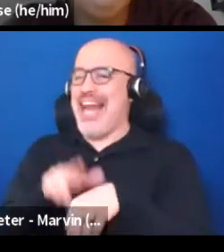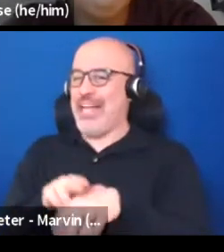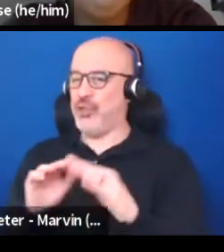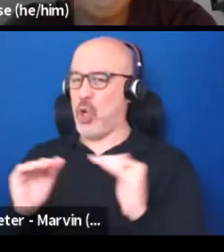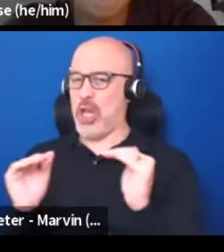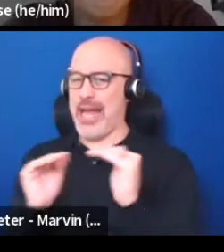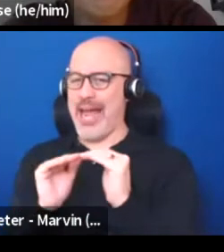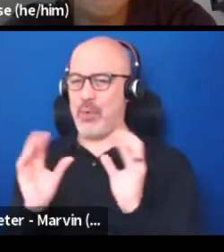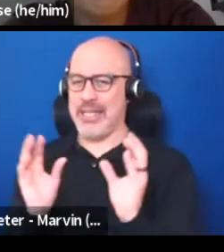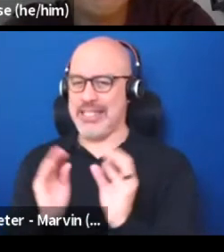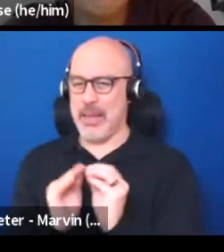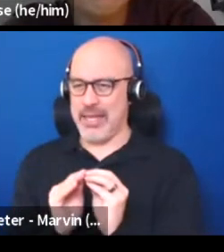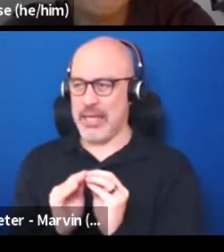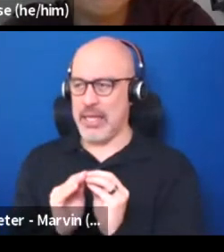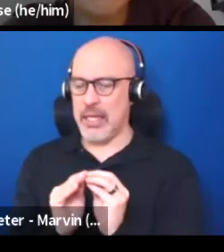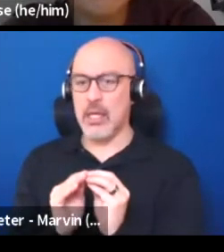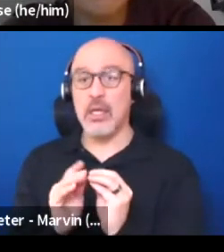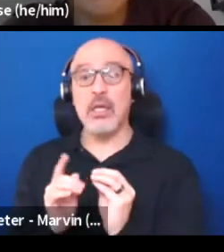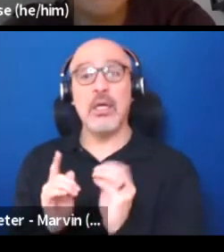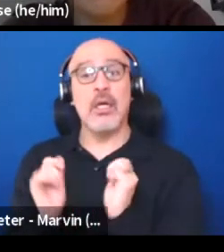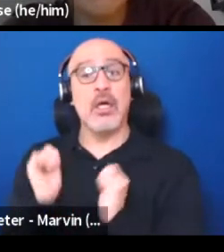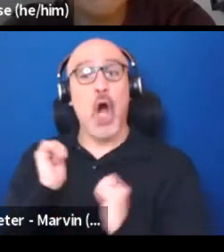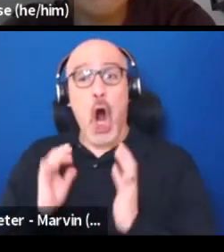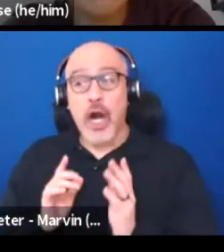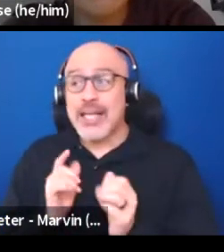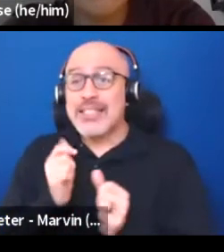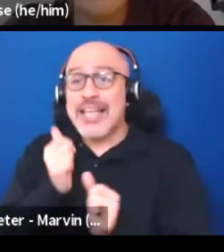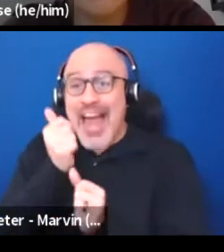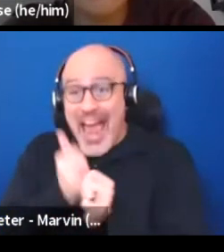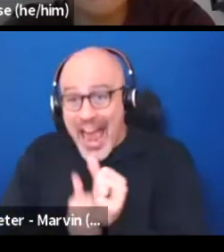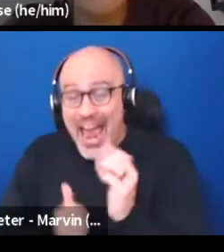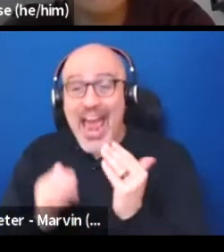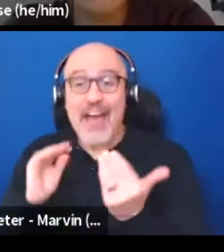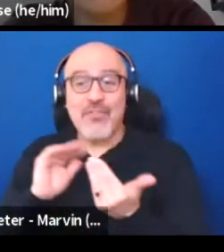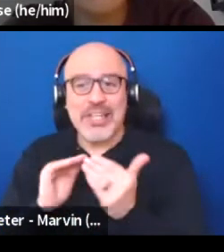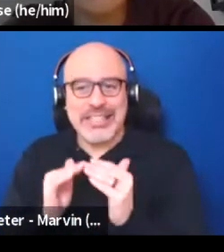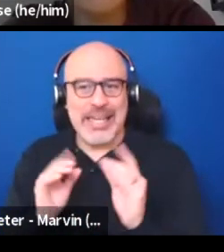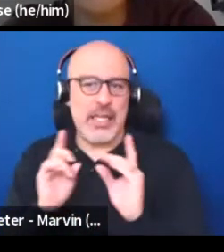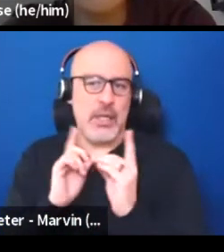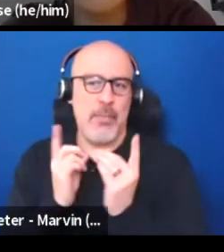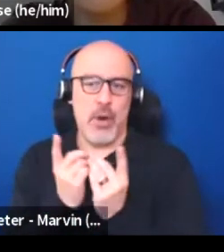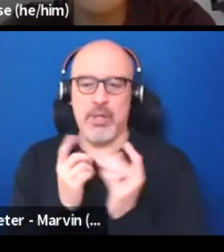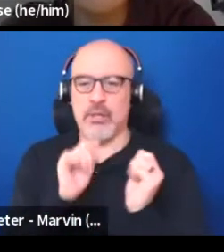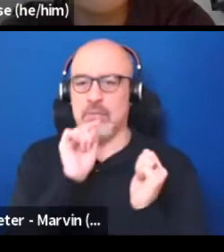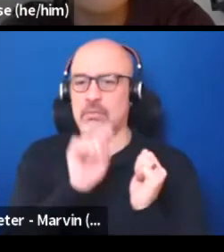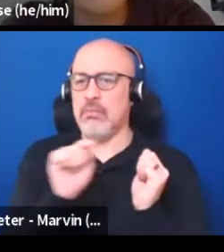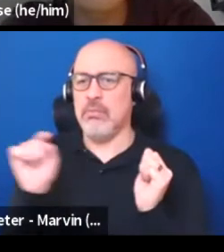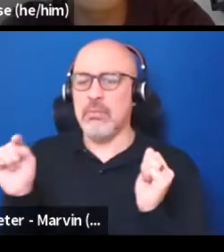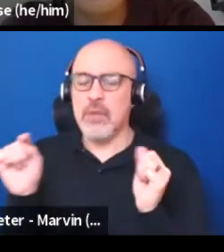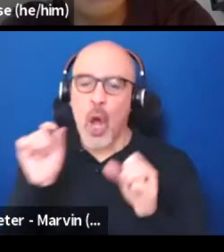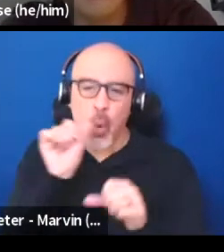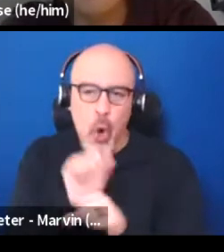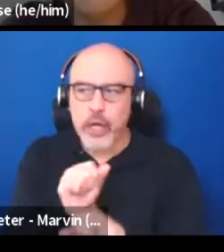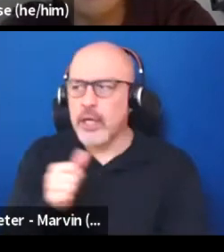And this is a national equity summit on the fact that we actually need artists in every city department in every working in transportation office support.